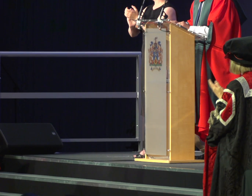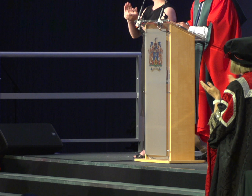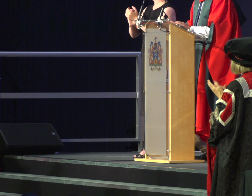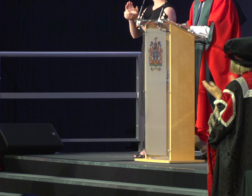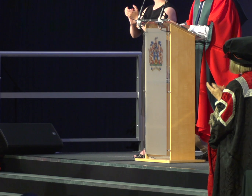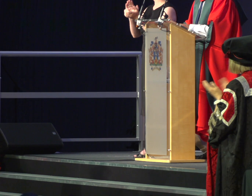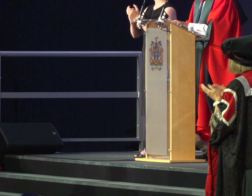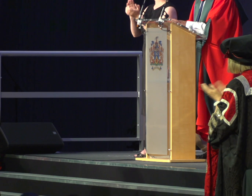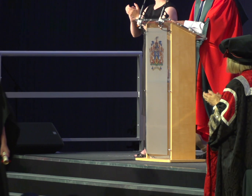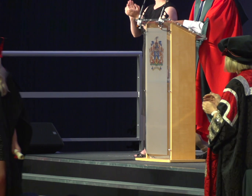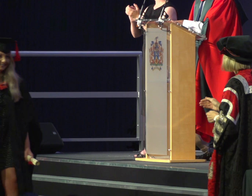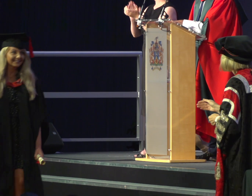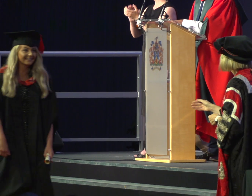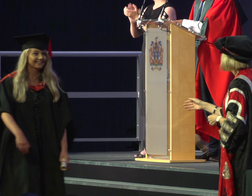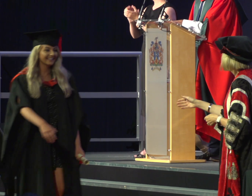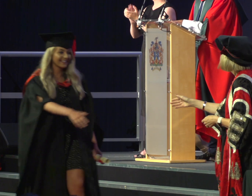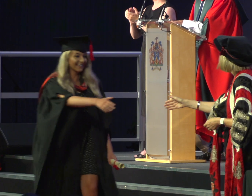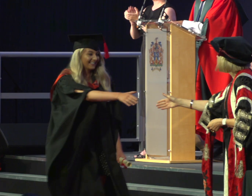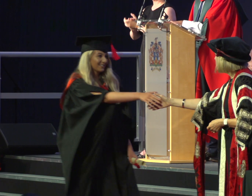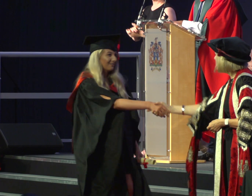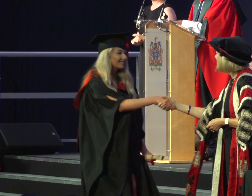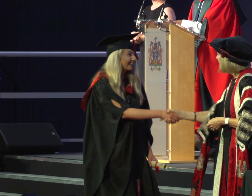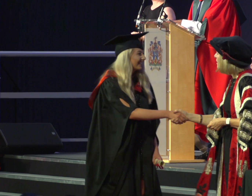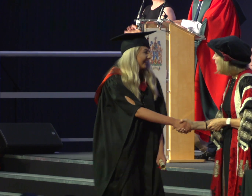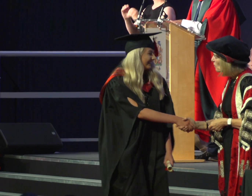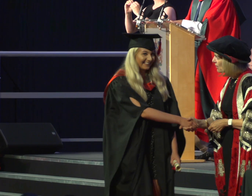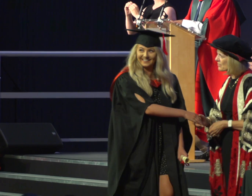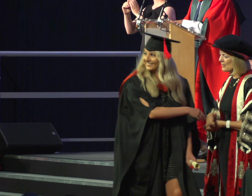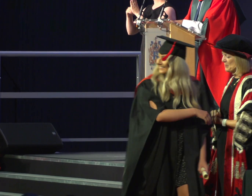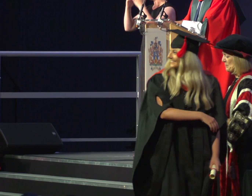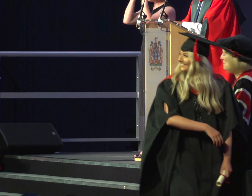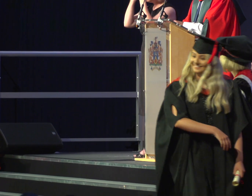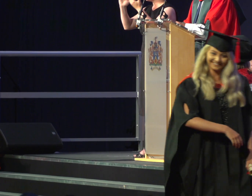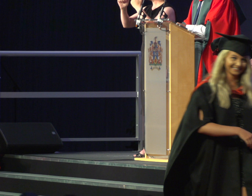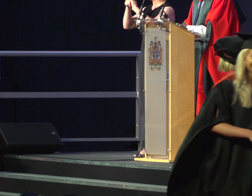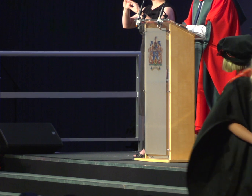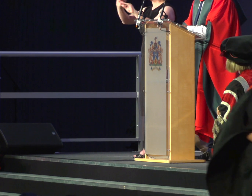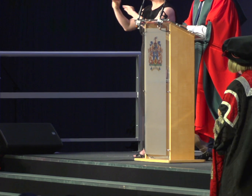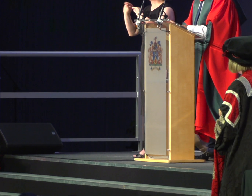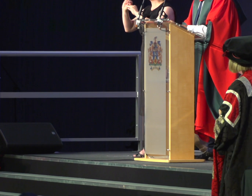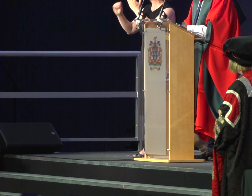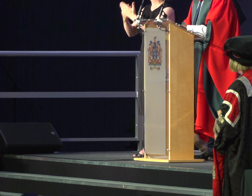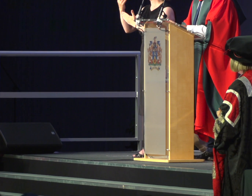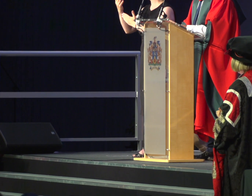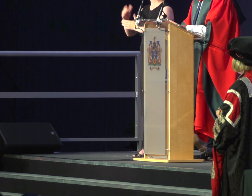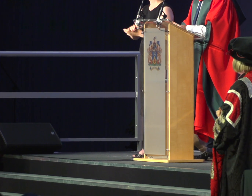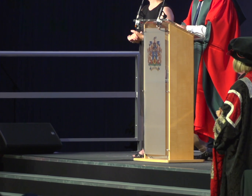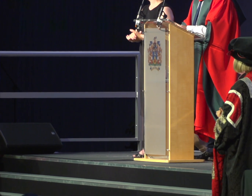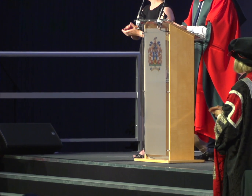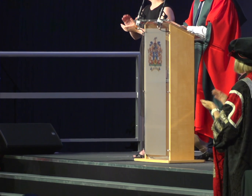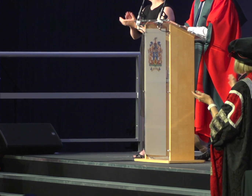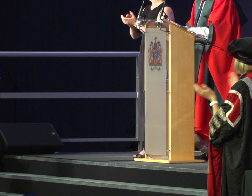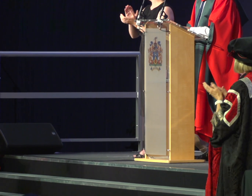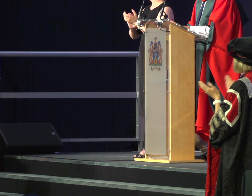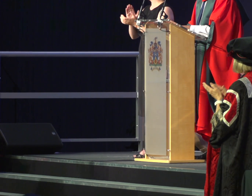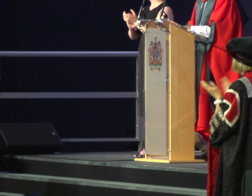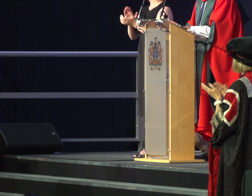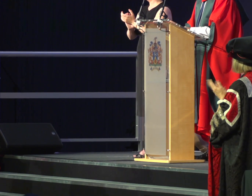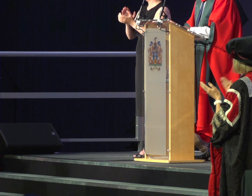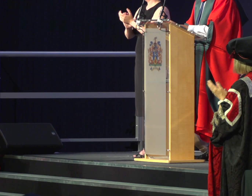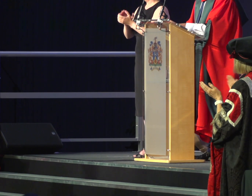Bachelor of Arts with Honors in Sports Coaching and Development